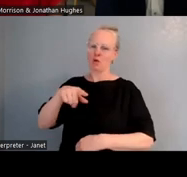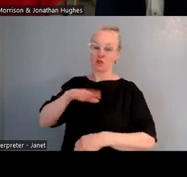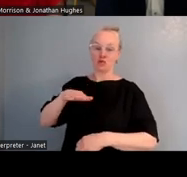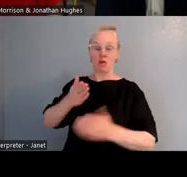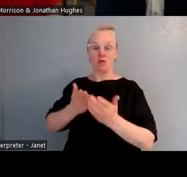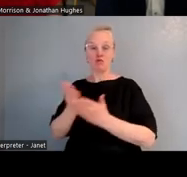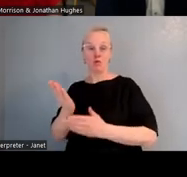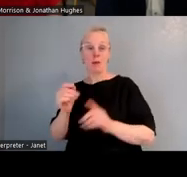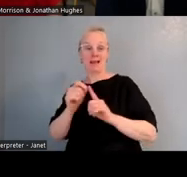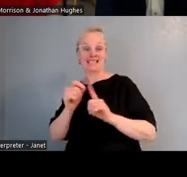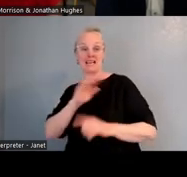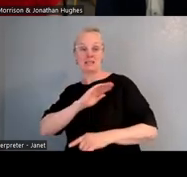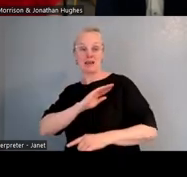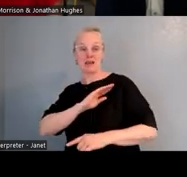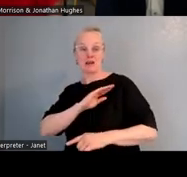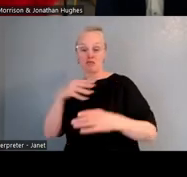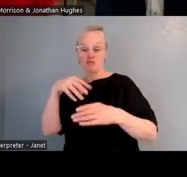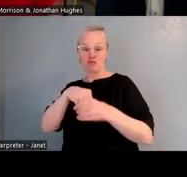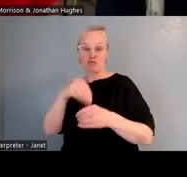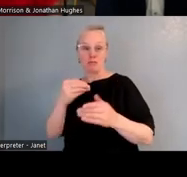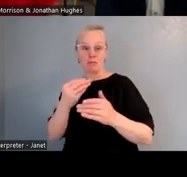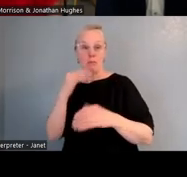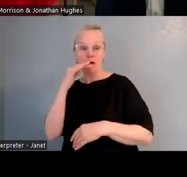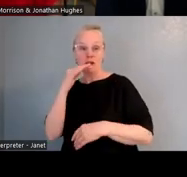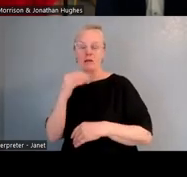And for me, the reason that it is is because it's an āhuru mowai,